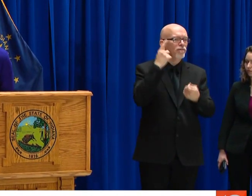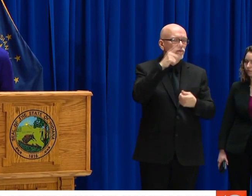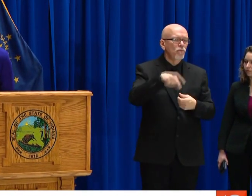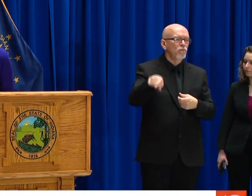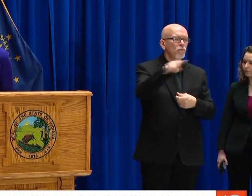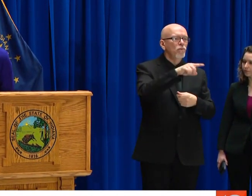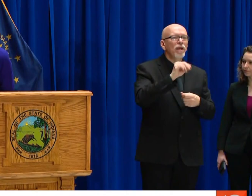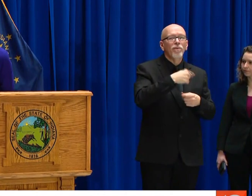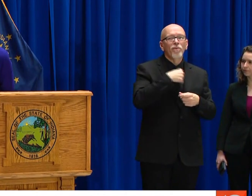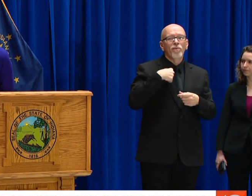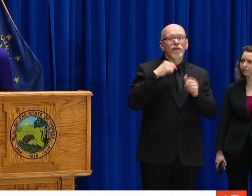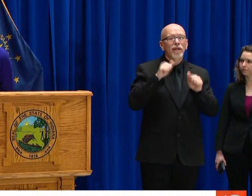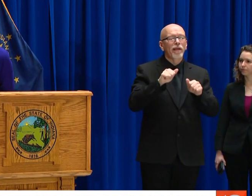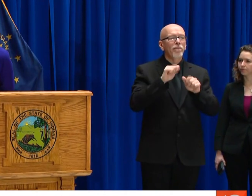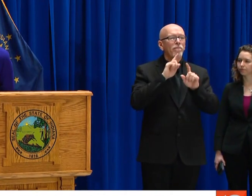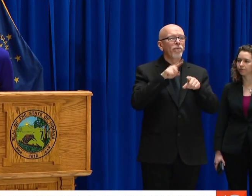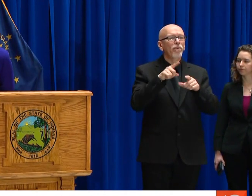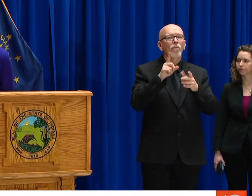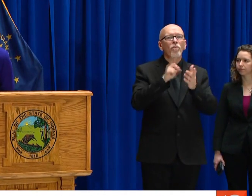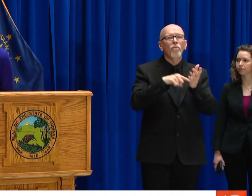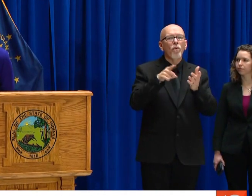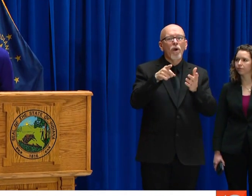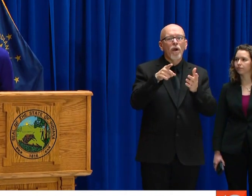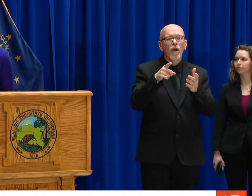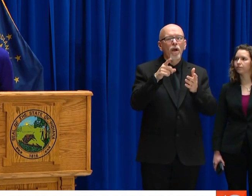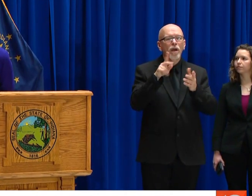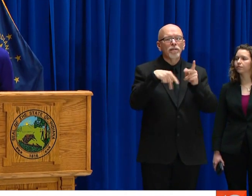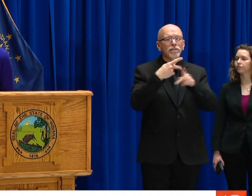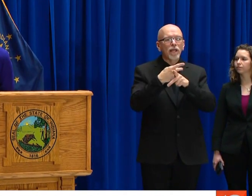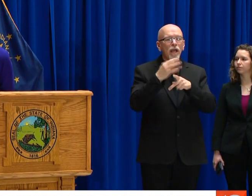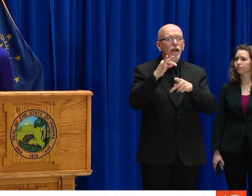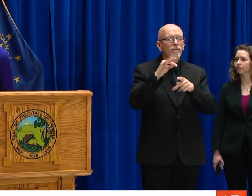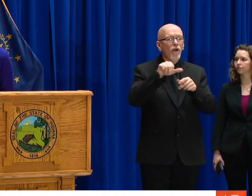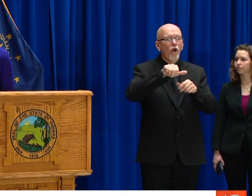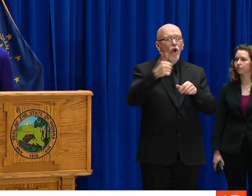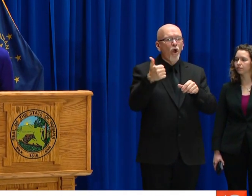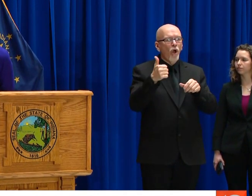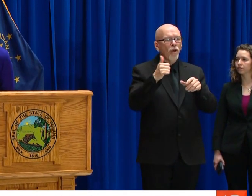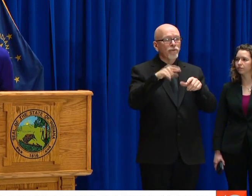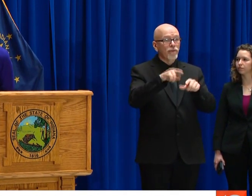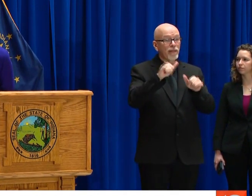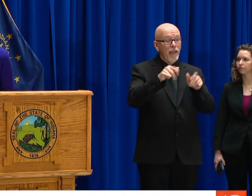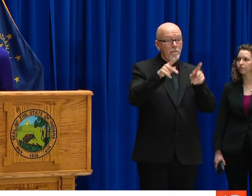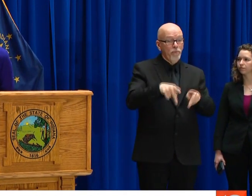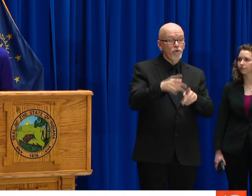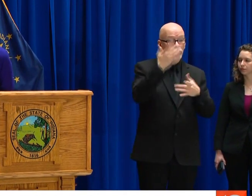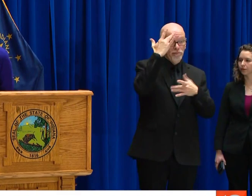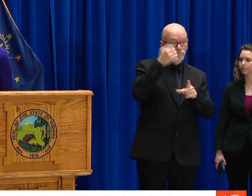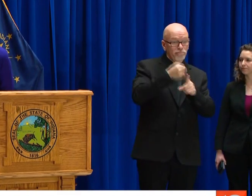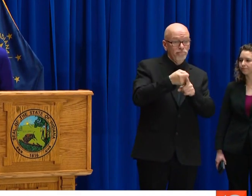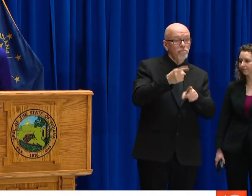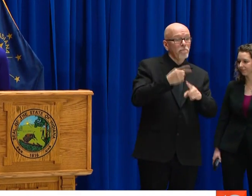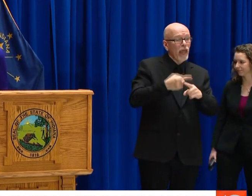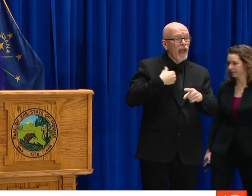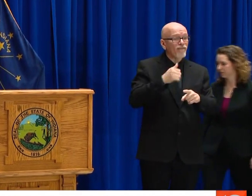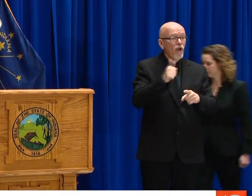WITH IHI, AND WE CAN PULL THAT DATA AND THEN BE ABLE TO REPORT ON THAT DATA ON A REGULAR BASIS FOR YOU. IT WILL ALSO ALLOW US TO REPORT